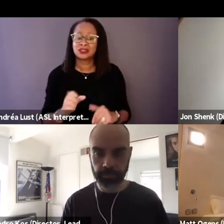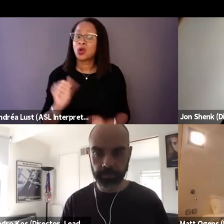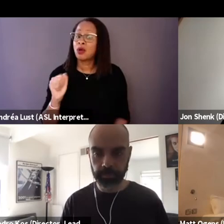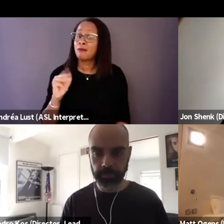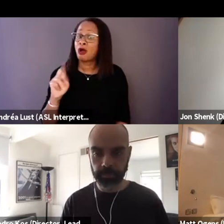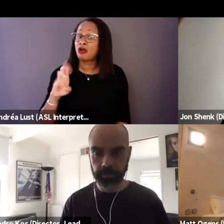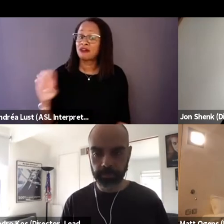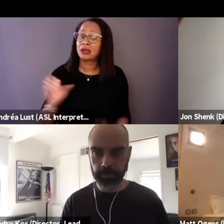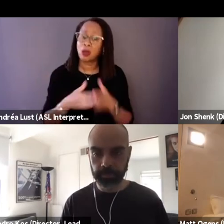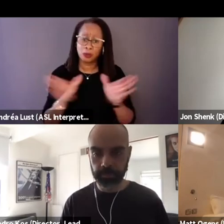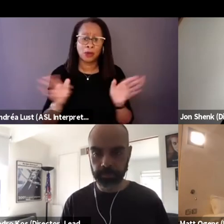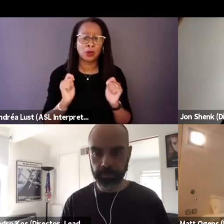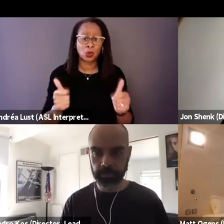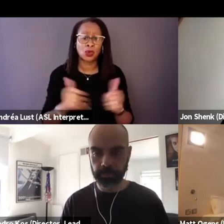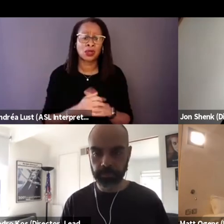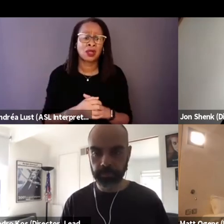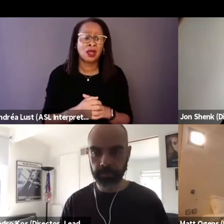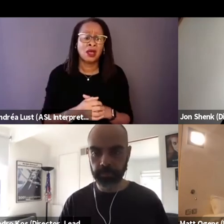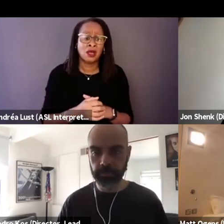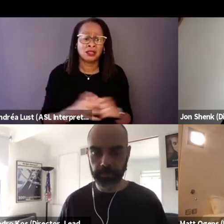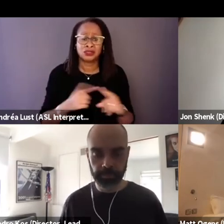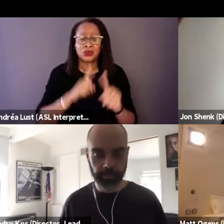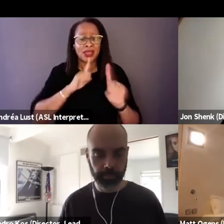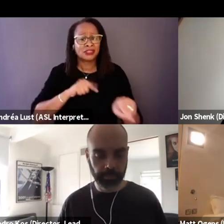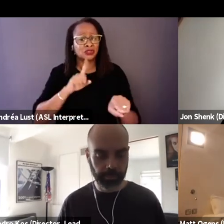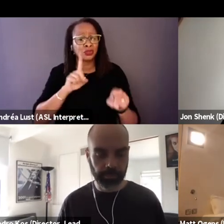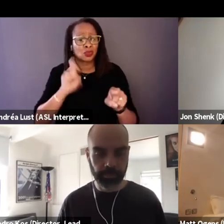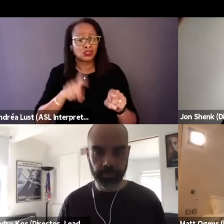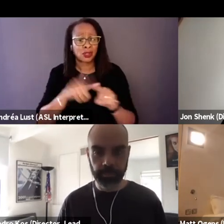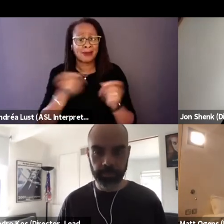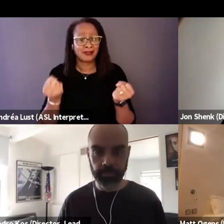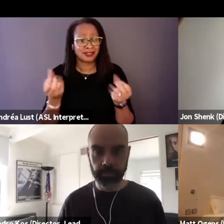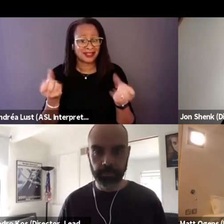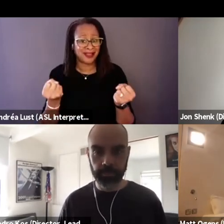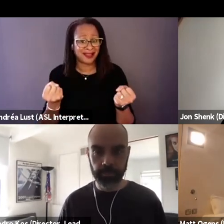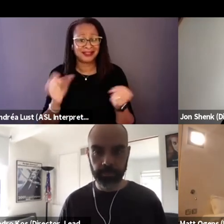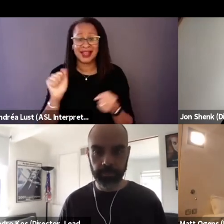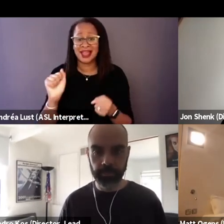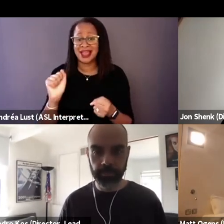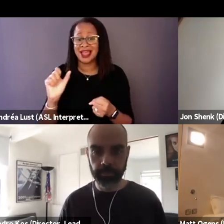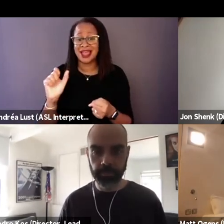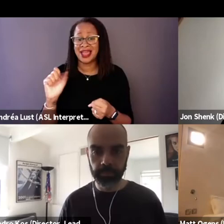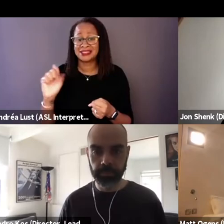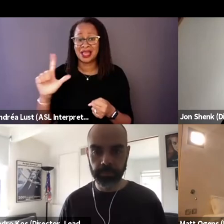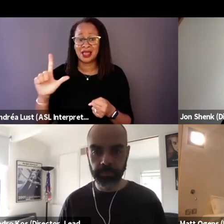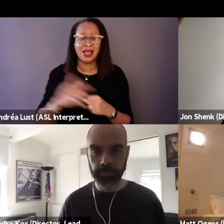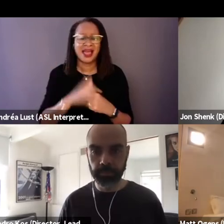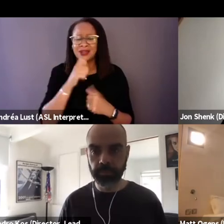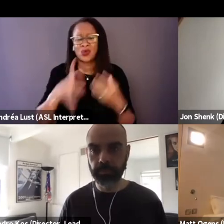And to answer your question about sign language, I didn't wanna put in voiceovers and stuff like that.